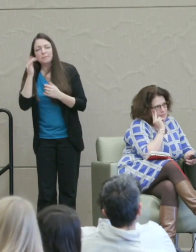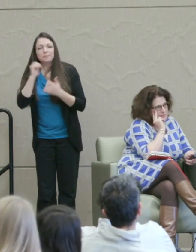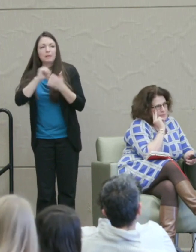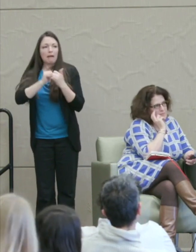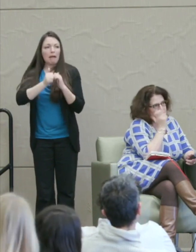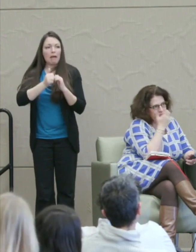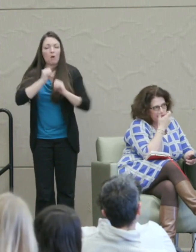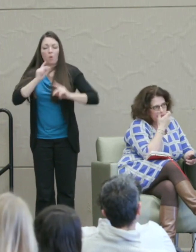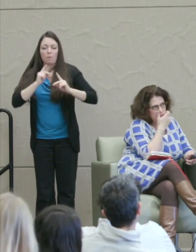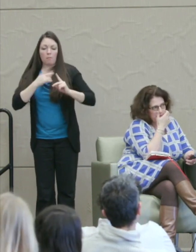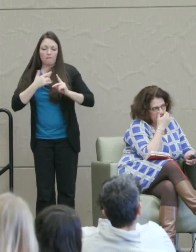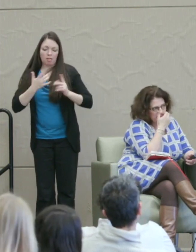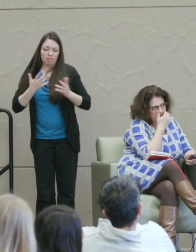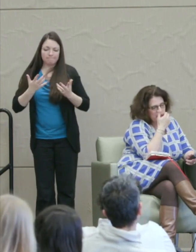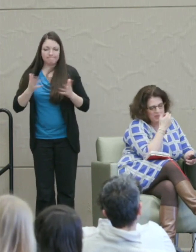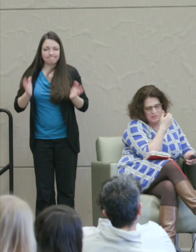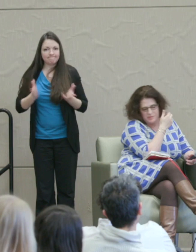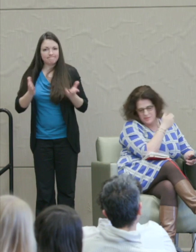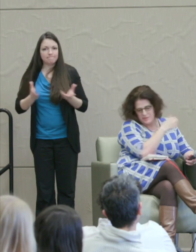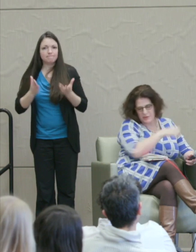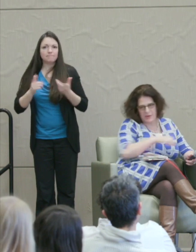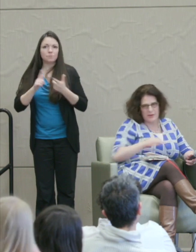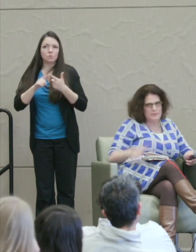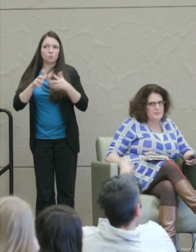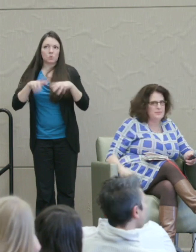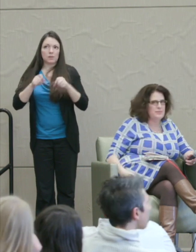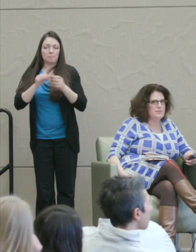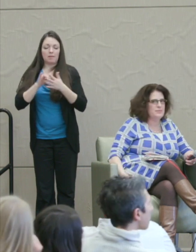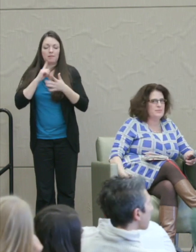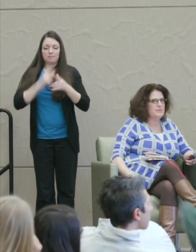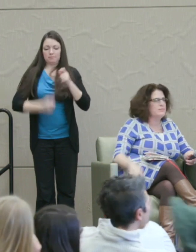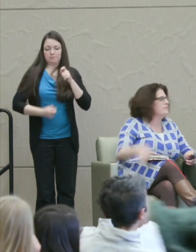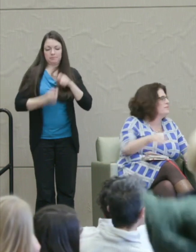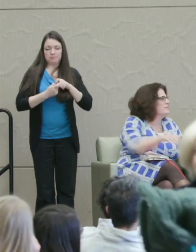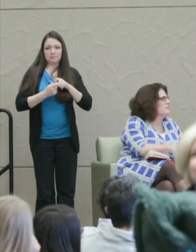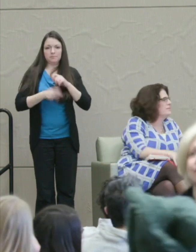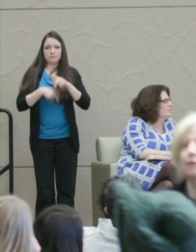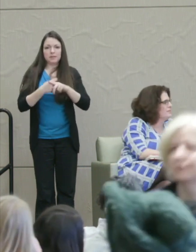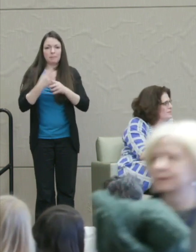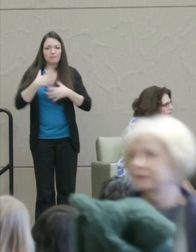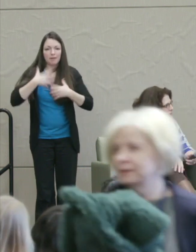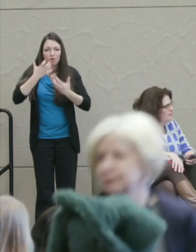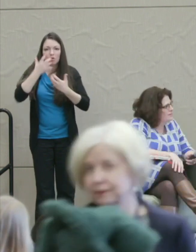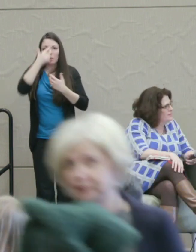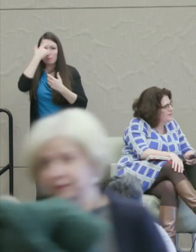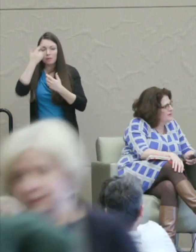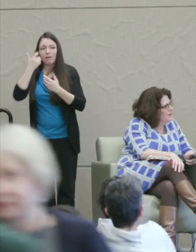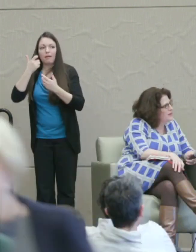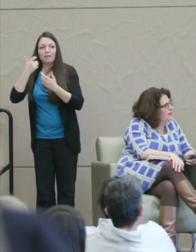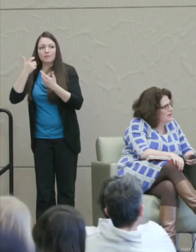to adopt the retributive aspects of anger is because here is a state that legitimately